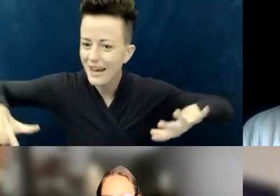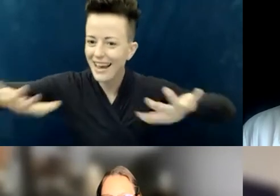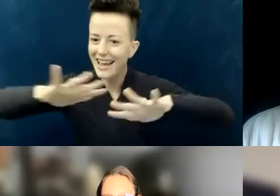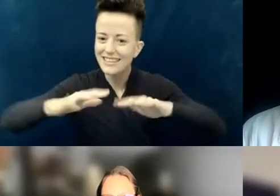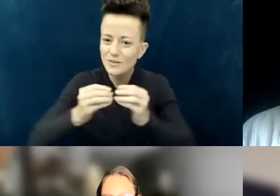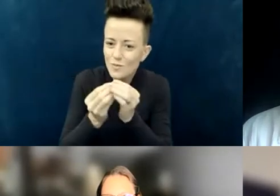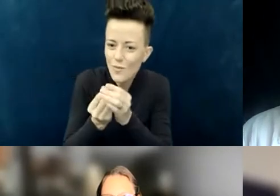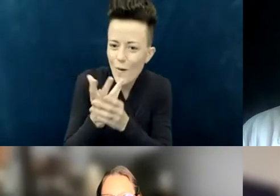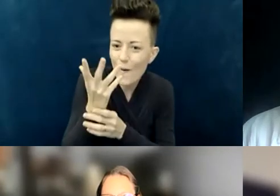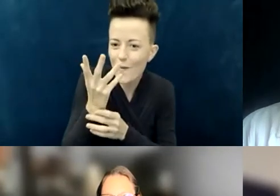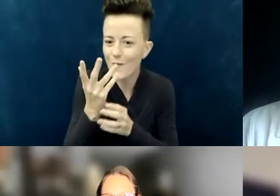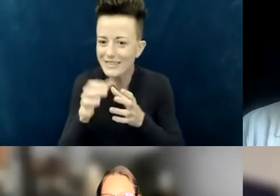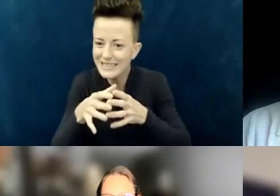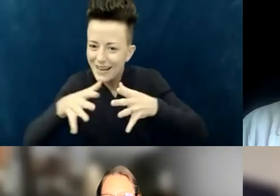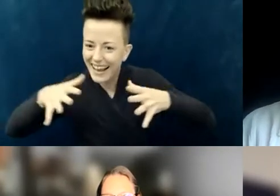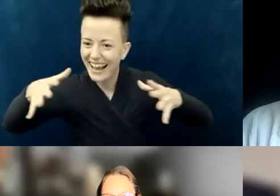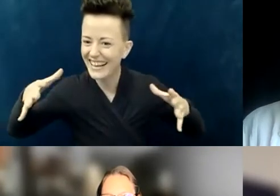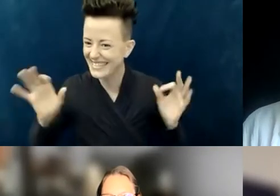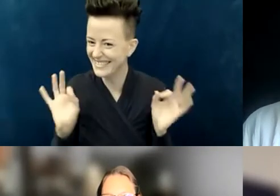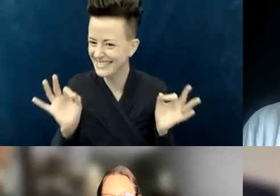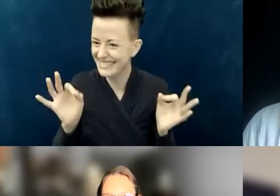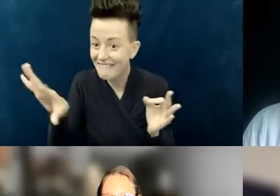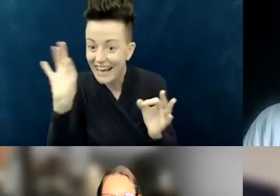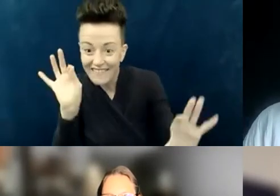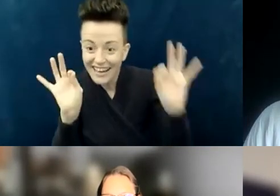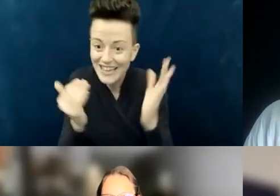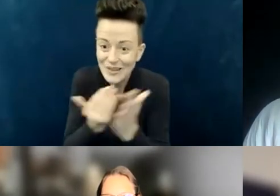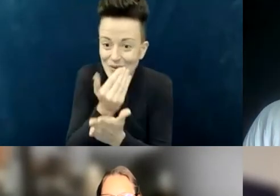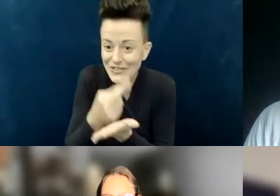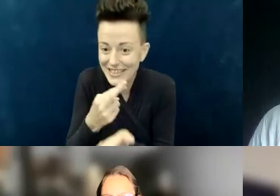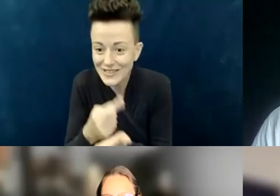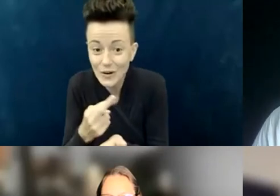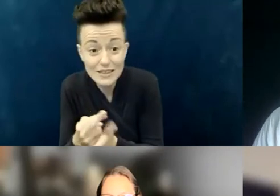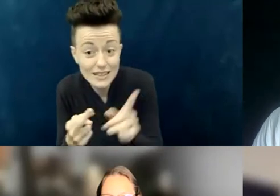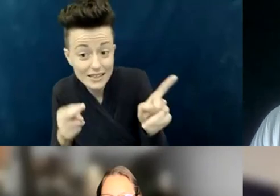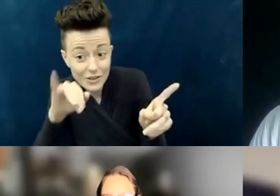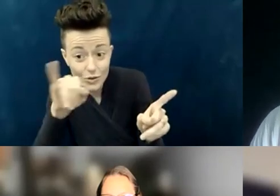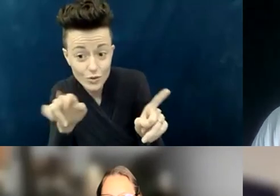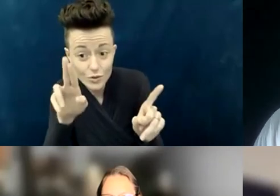and evidently find resources, we learned today! Judy, you unmuted; was there something you wanted to add?